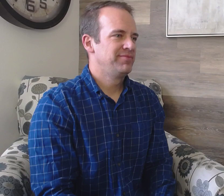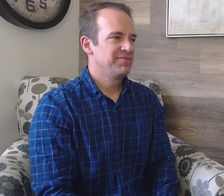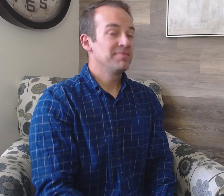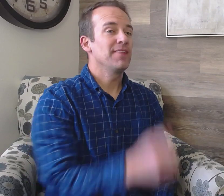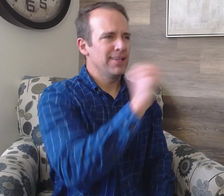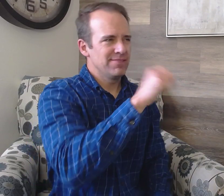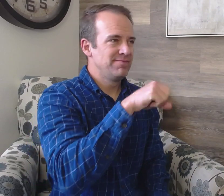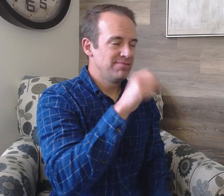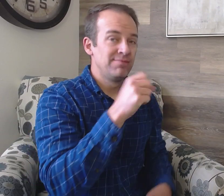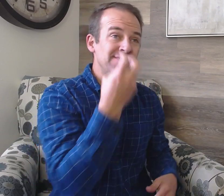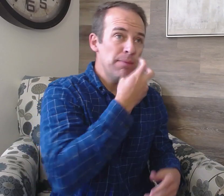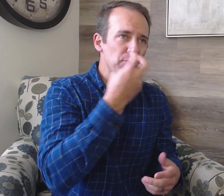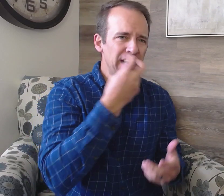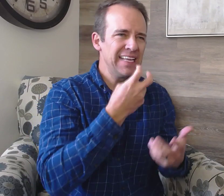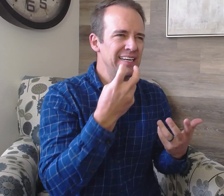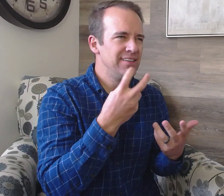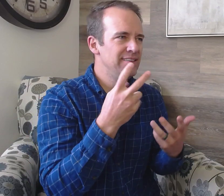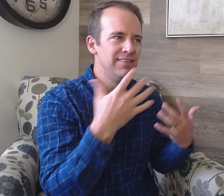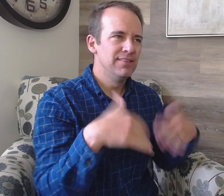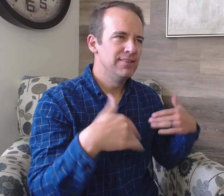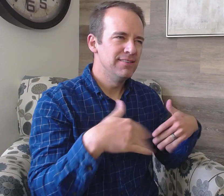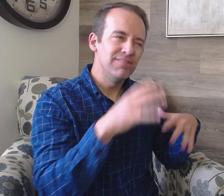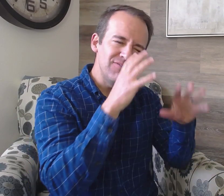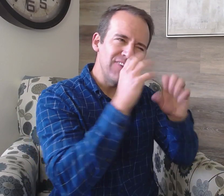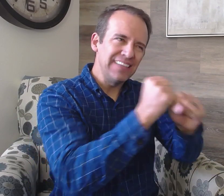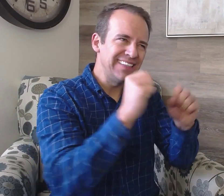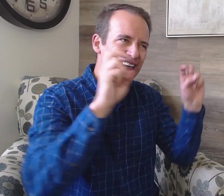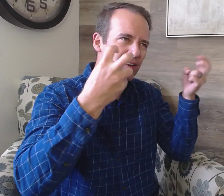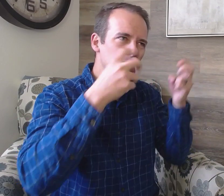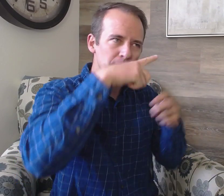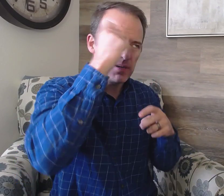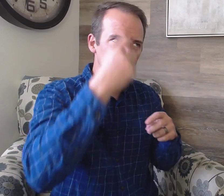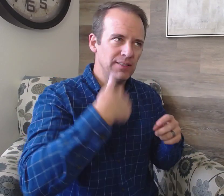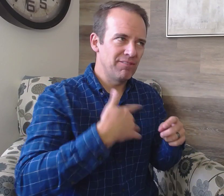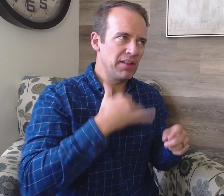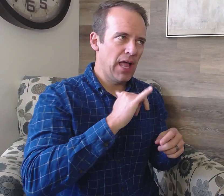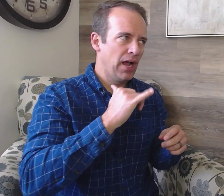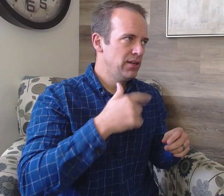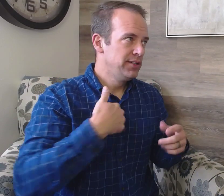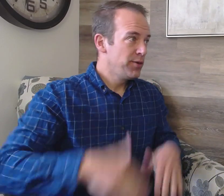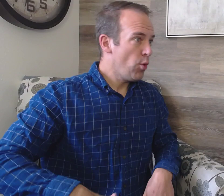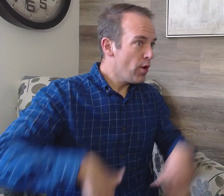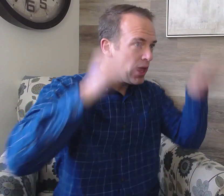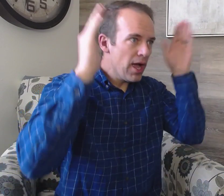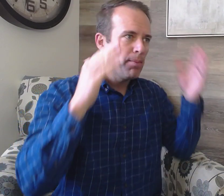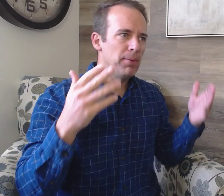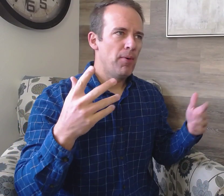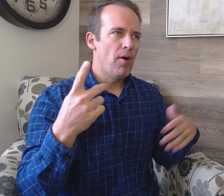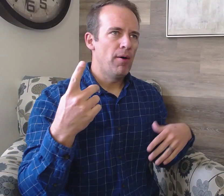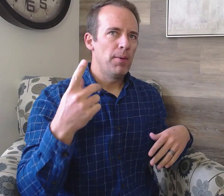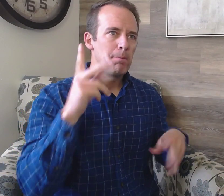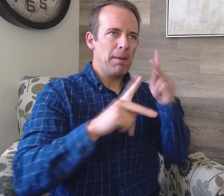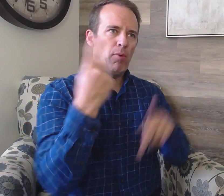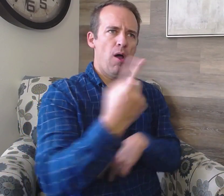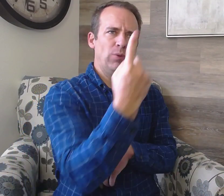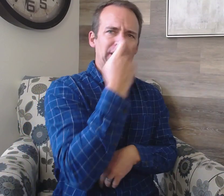Lip-Reading is such a fascinating topic for me because growing up, people would always ask me